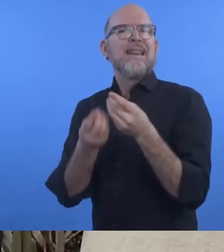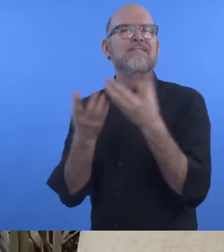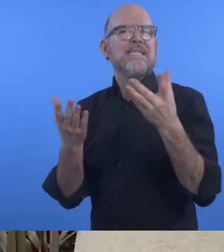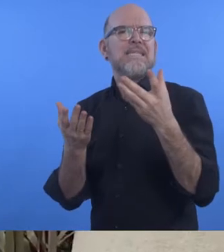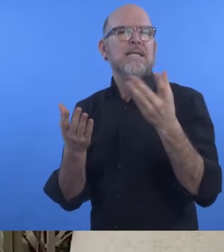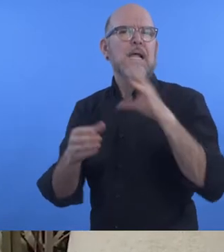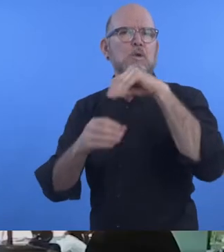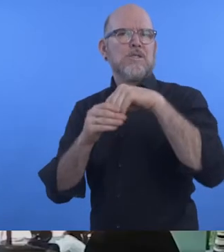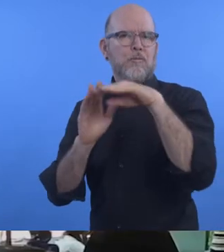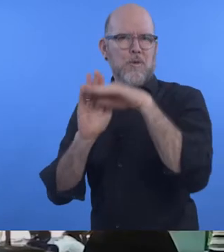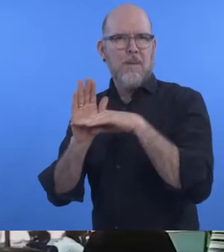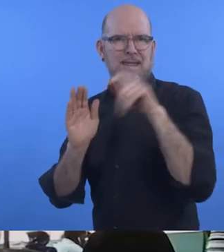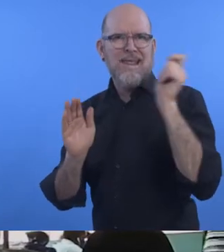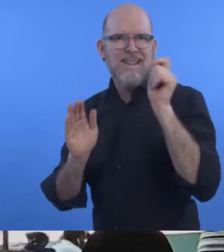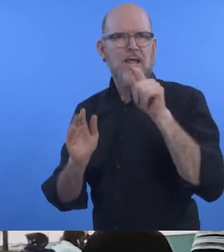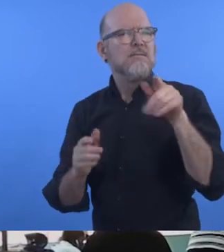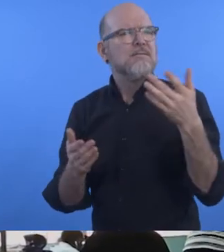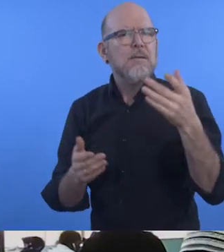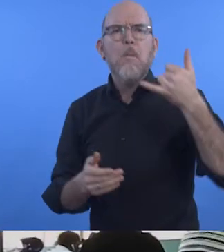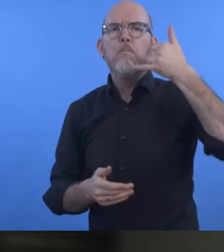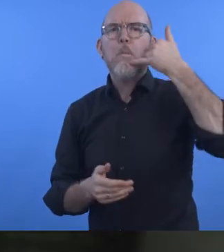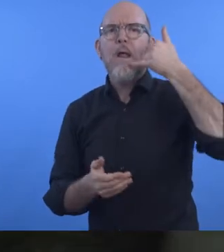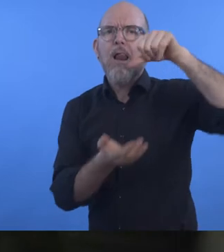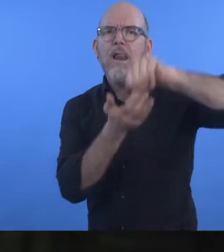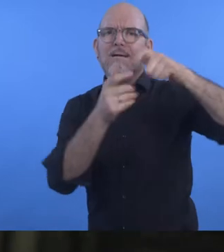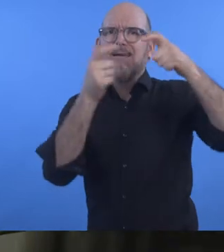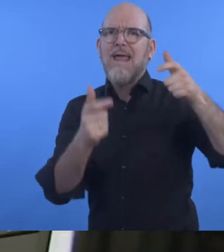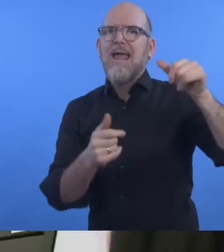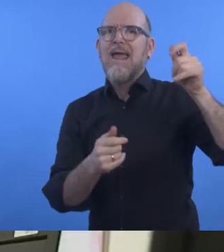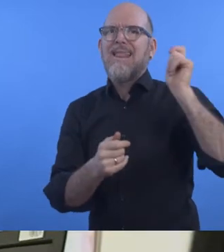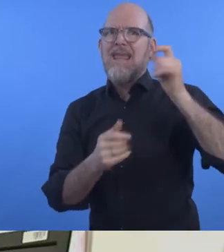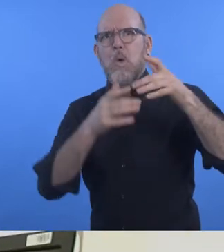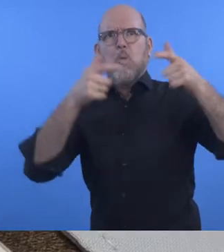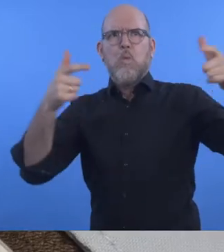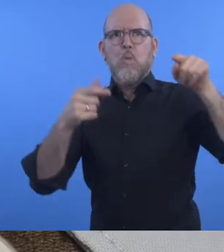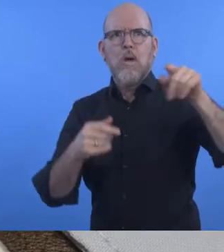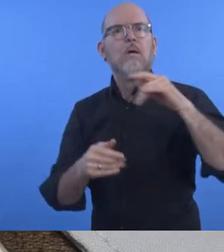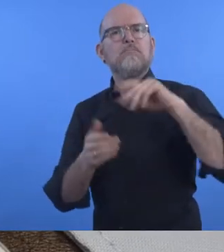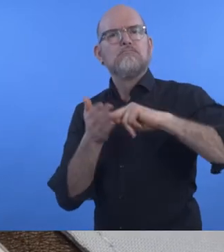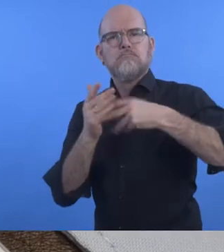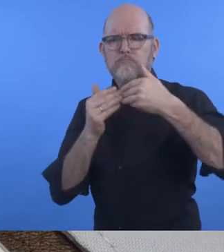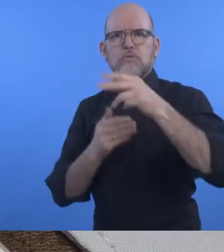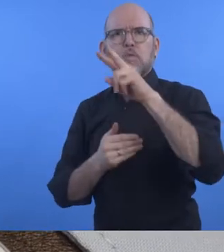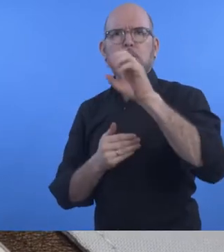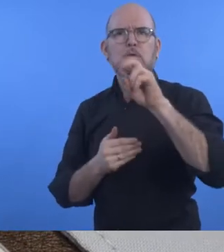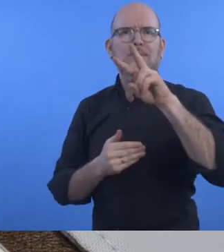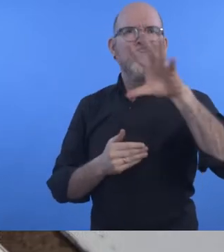Safaricom, a major mobile network operator from Kenya, committed to achieving a 5 per cent share of people with disabilities